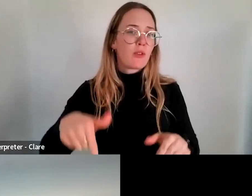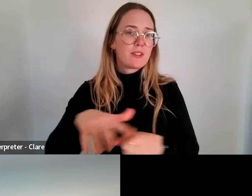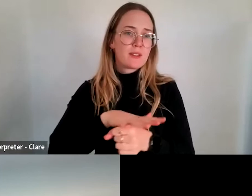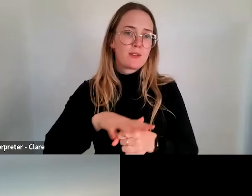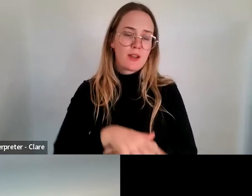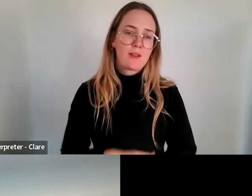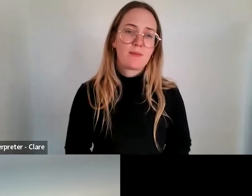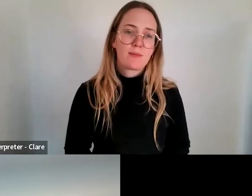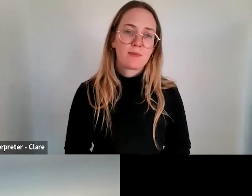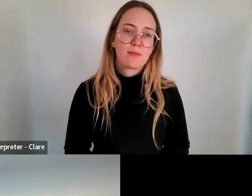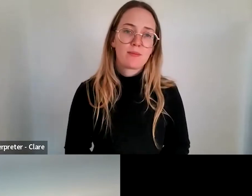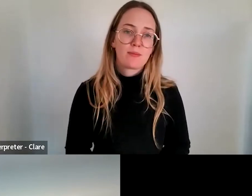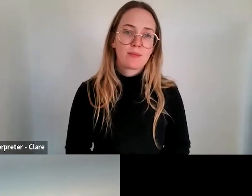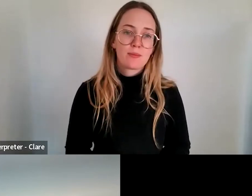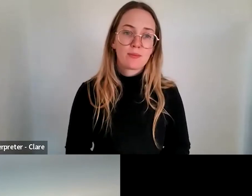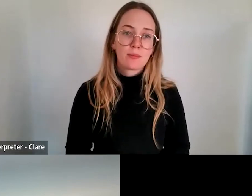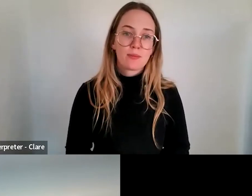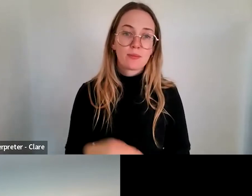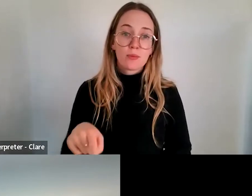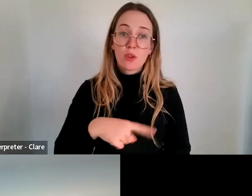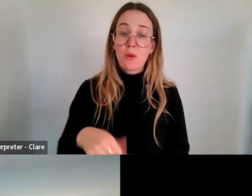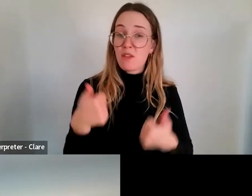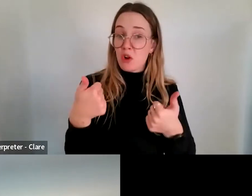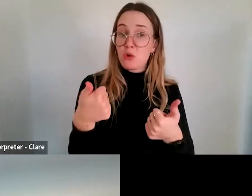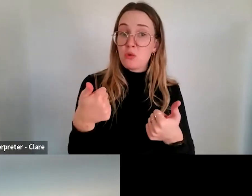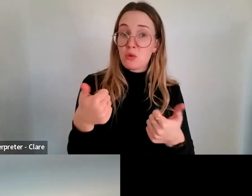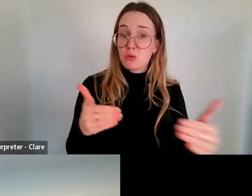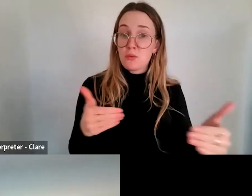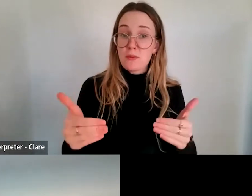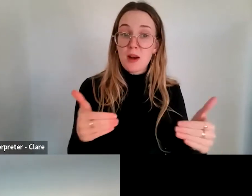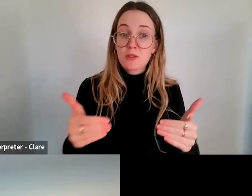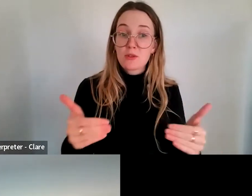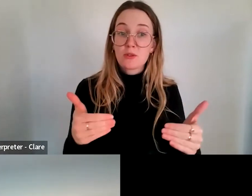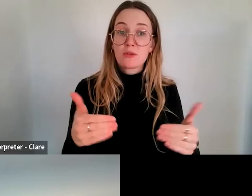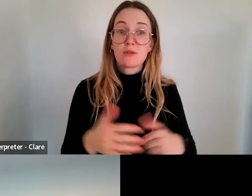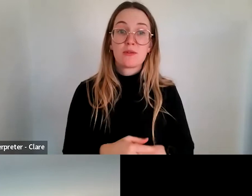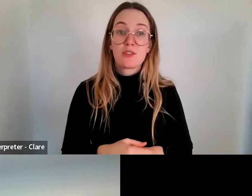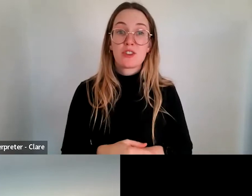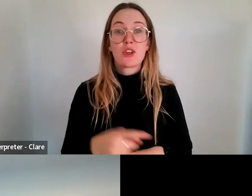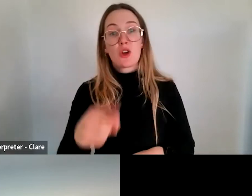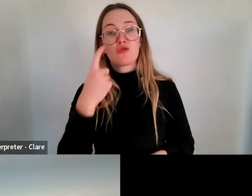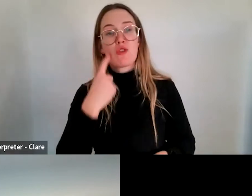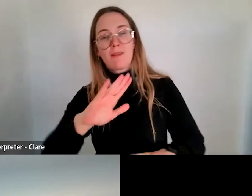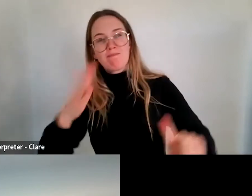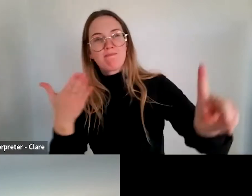have a considerable budget for this allocation, so we're saying be ambitious and we're saying, you know,